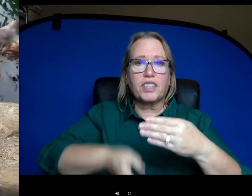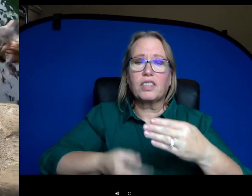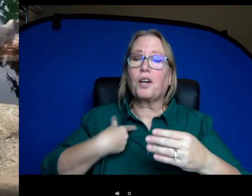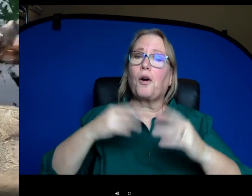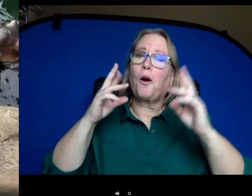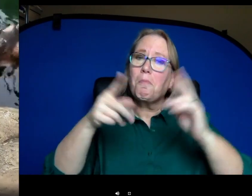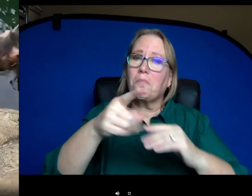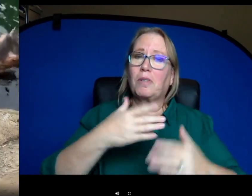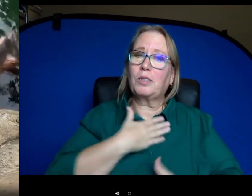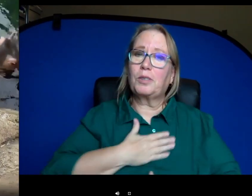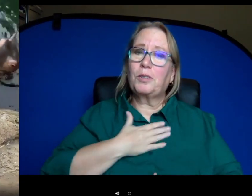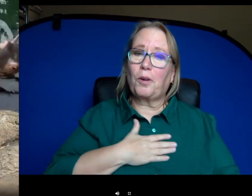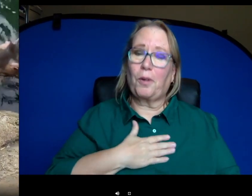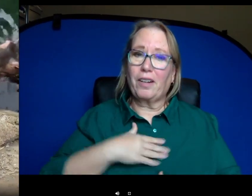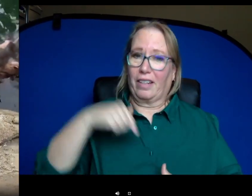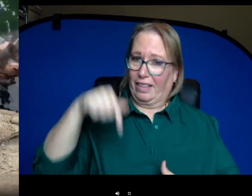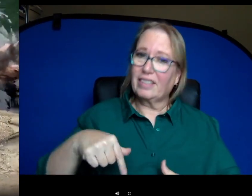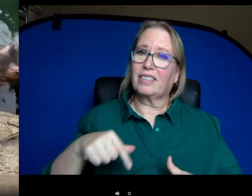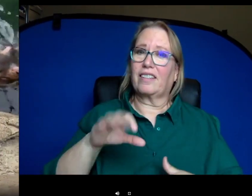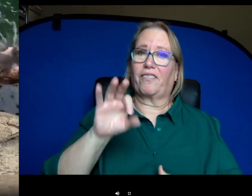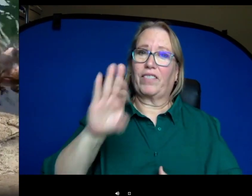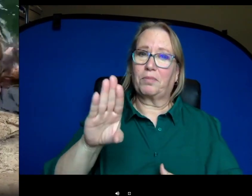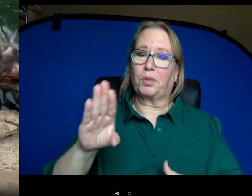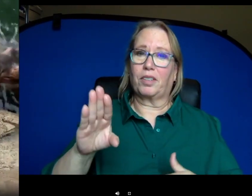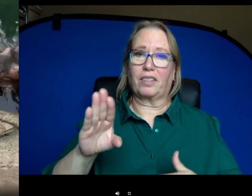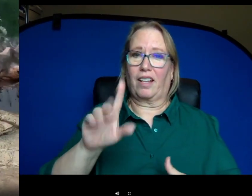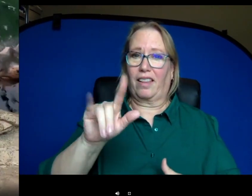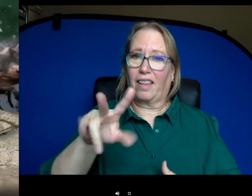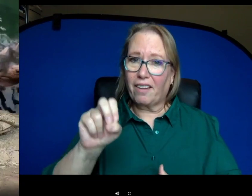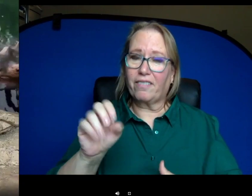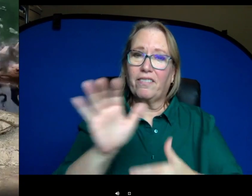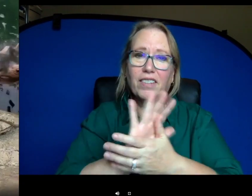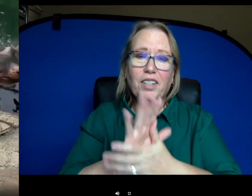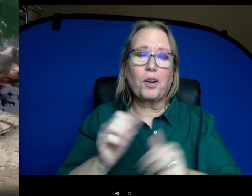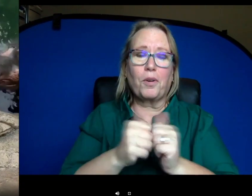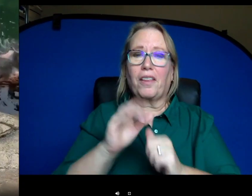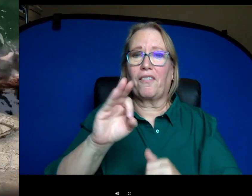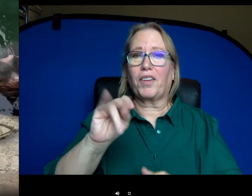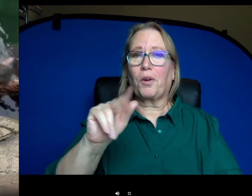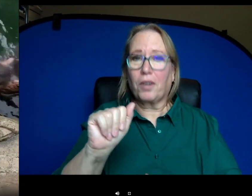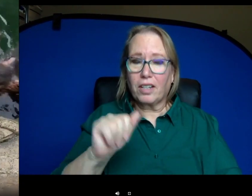you really enjoyed this Facebook live home safari with Fiona and Bebe. We'll